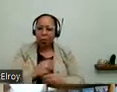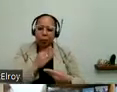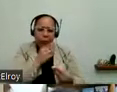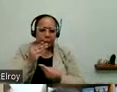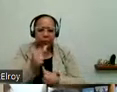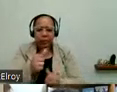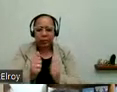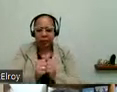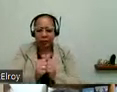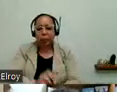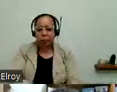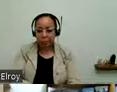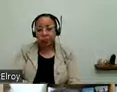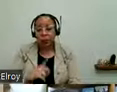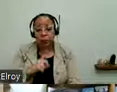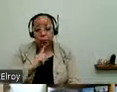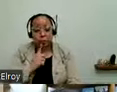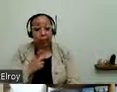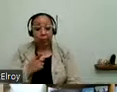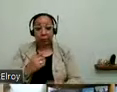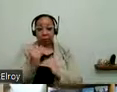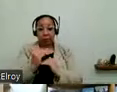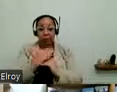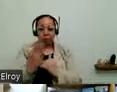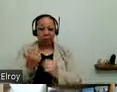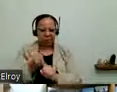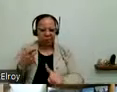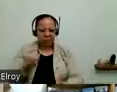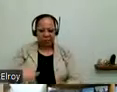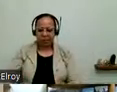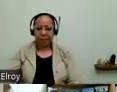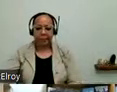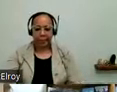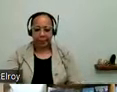expanded that. And so they will go out to different